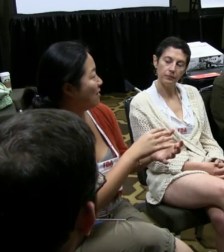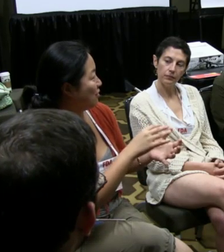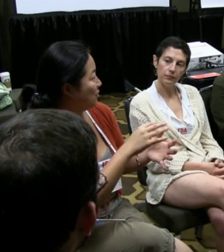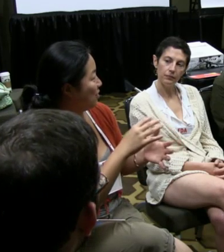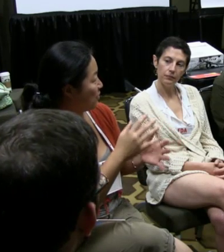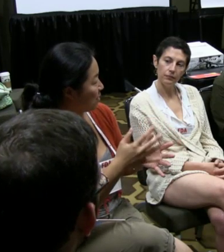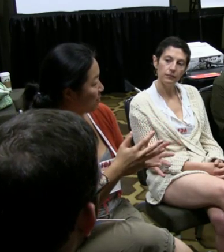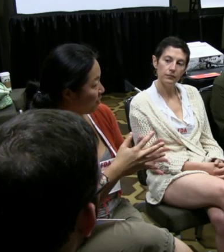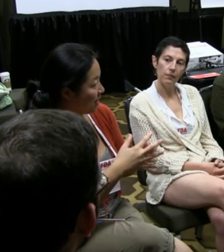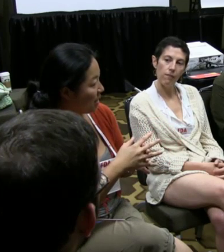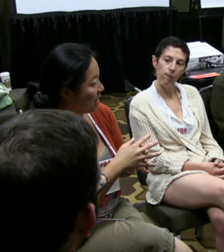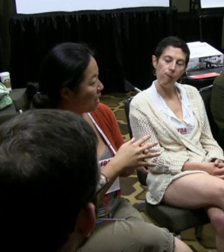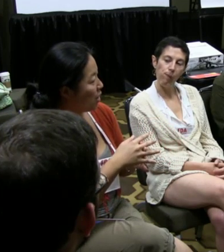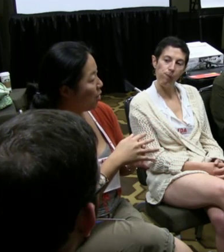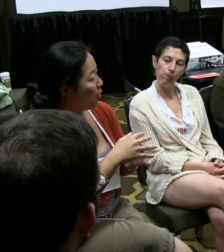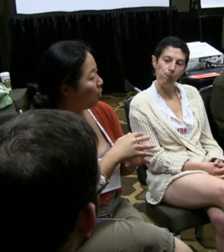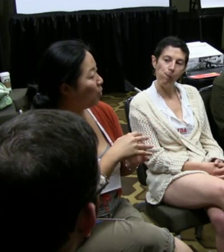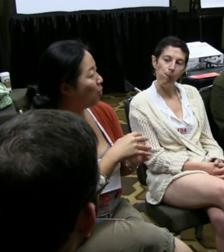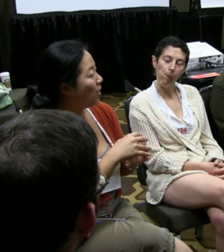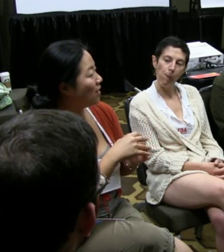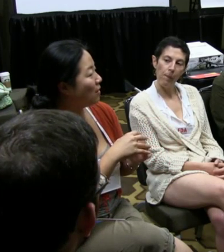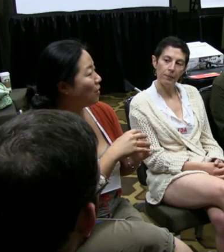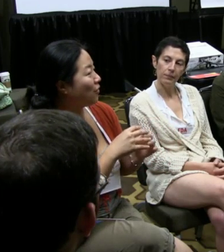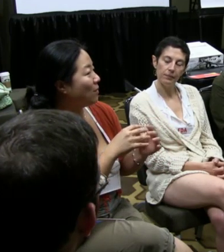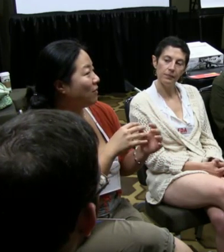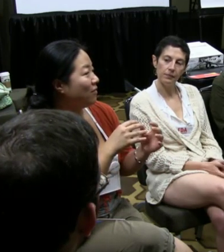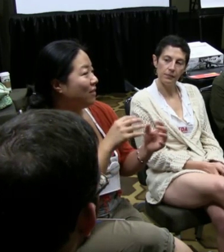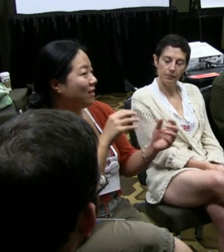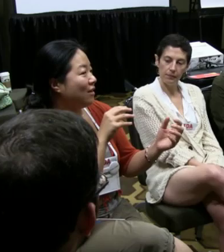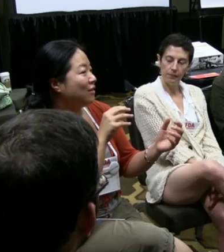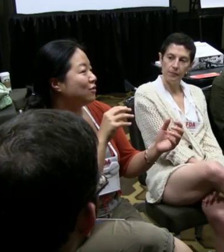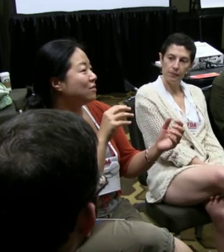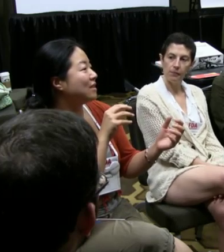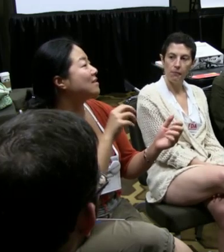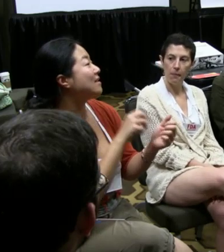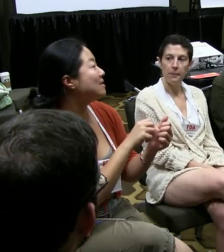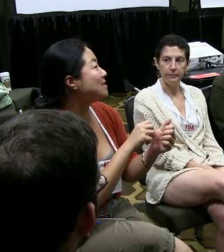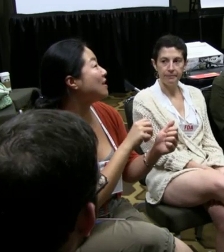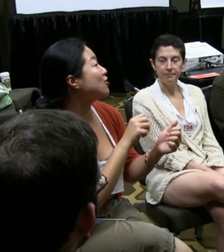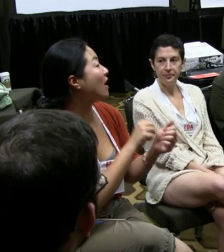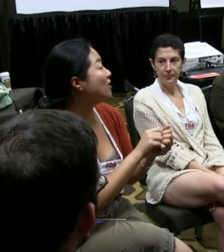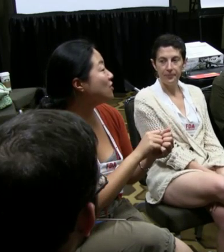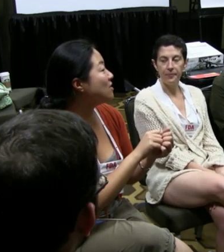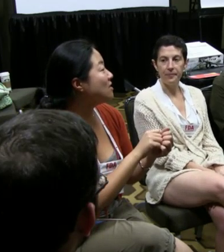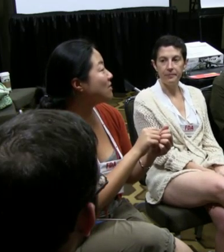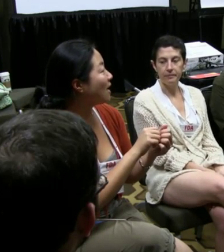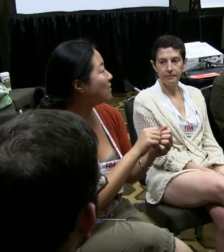and also in New York on Broadway, what are some of the successes and challenges you encountered